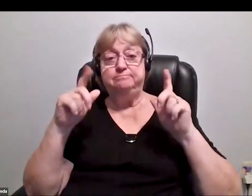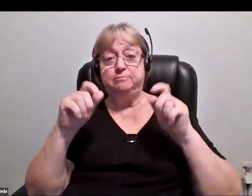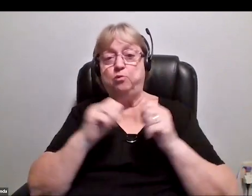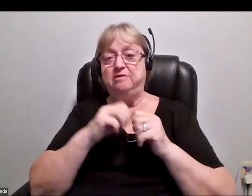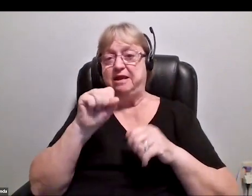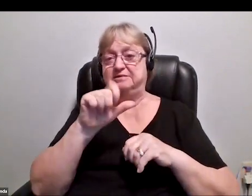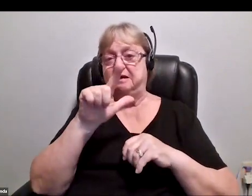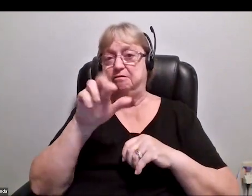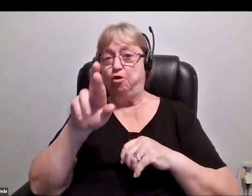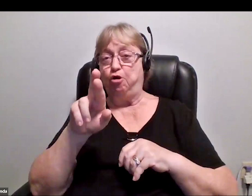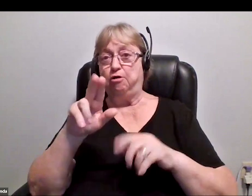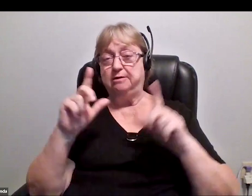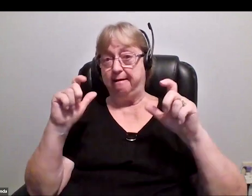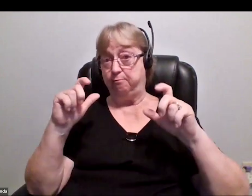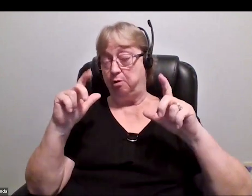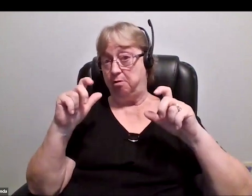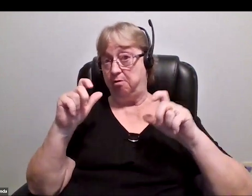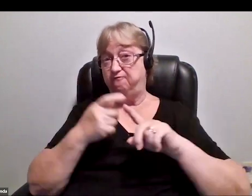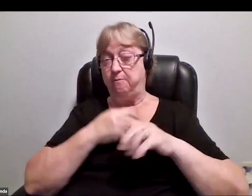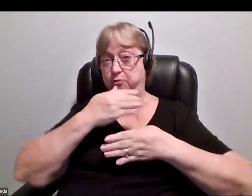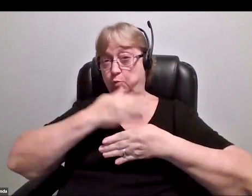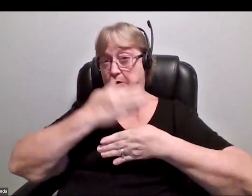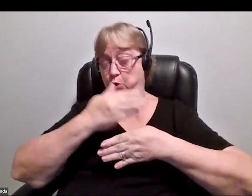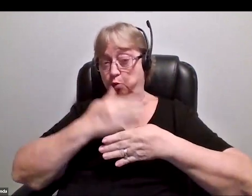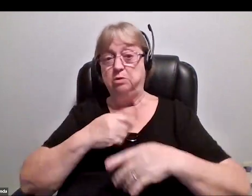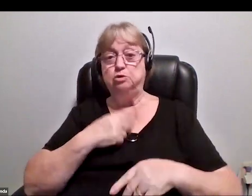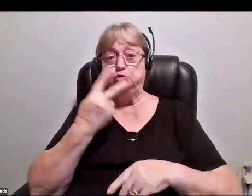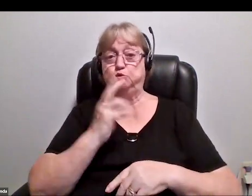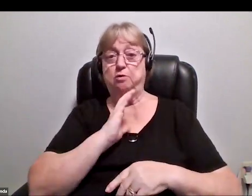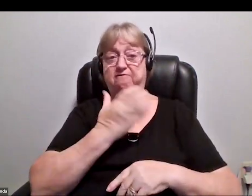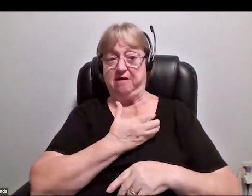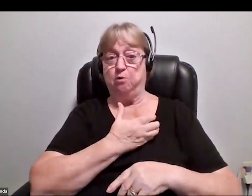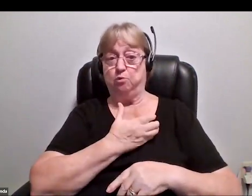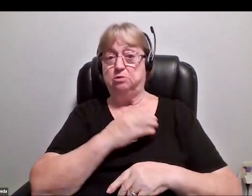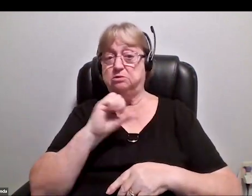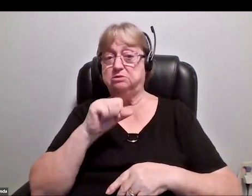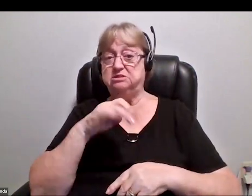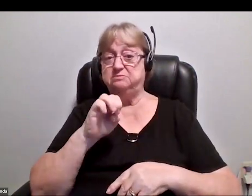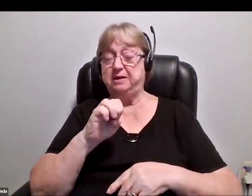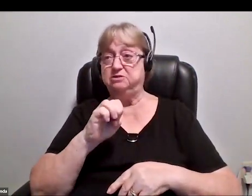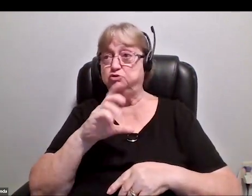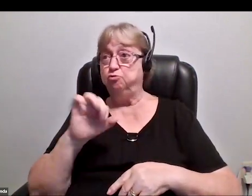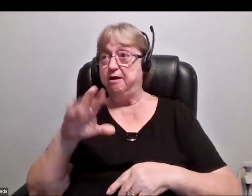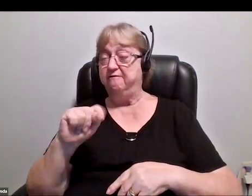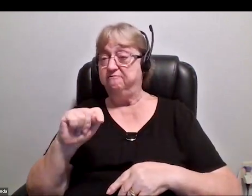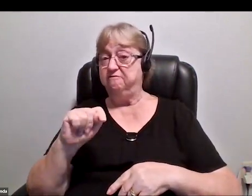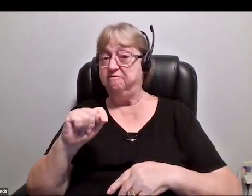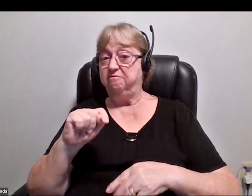of the window, and this is two of our actual spacecraft above the limb of the Earth,